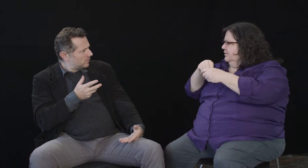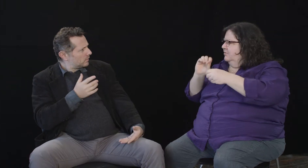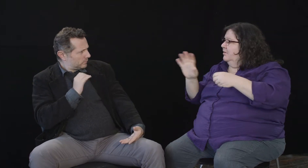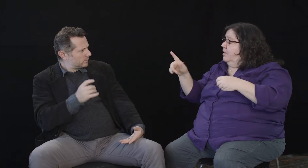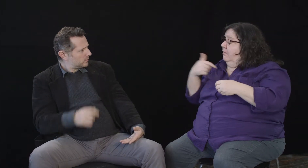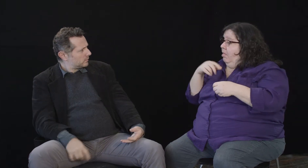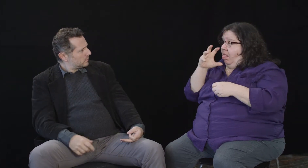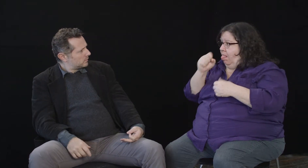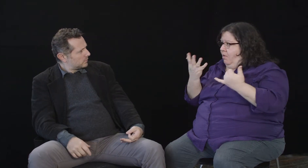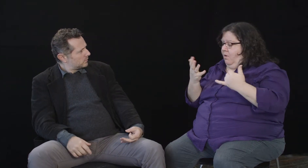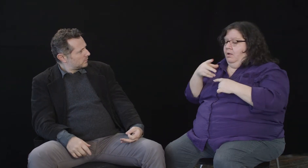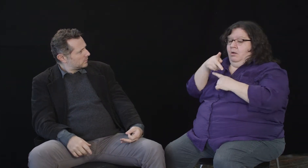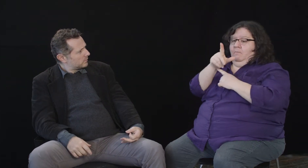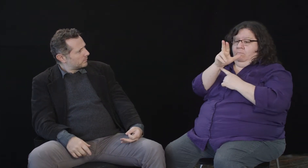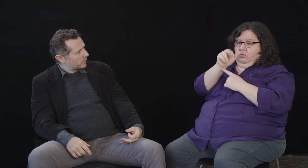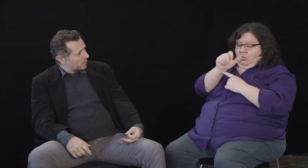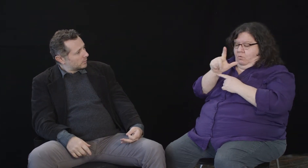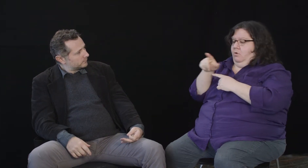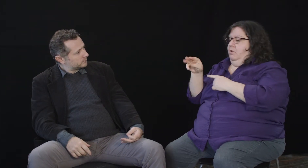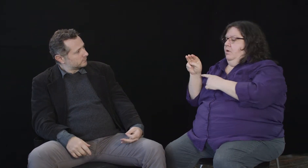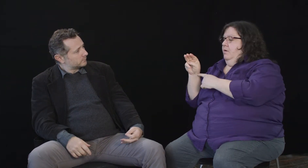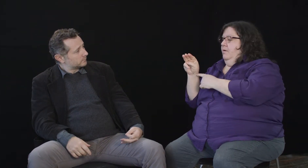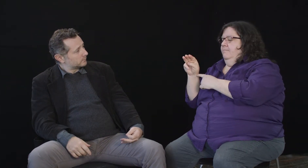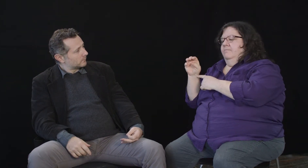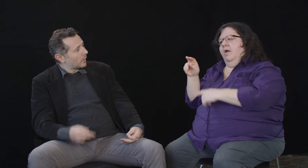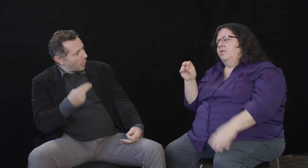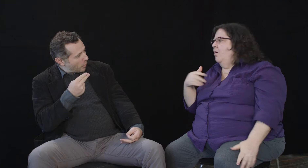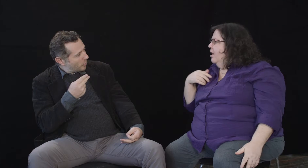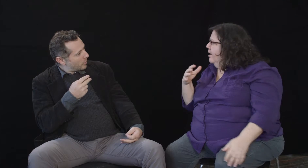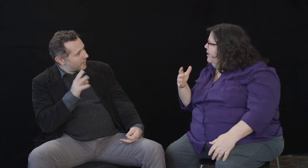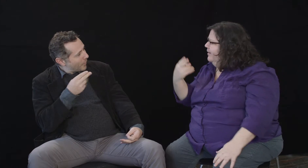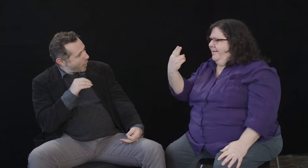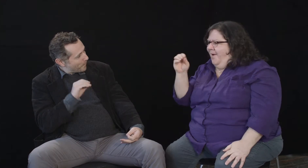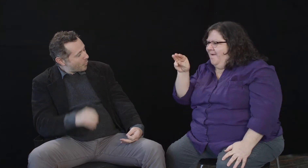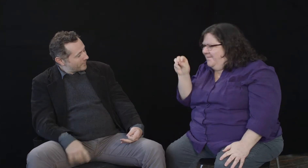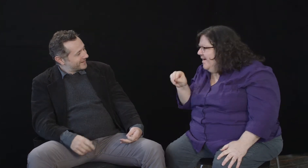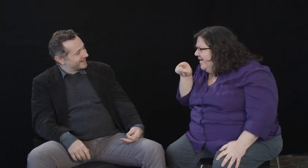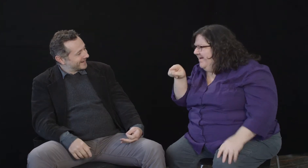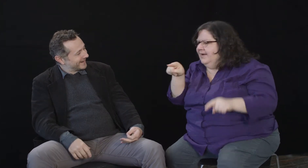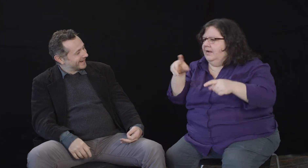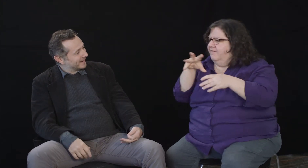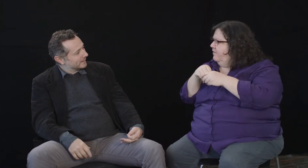What fascinates me is pluralingual and mono---oops, I mean homolingual